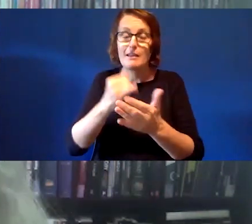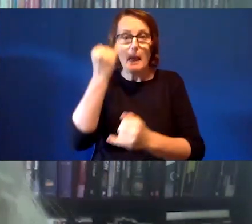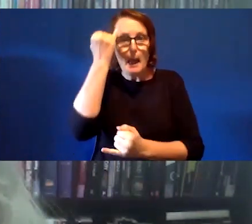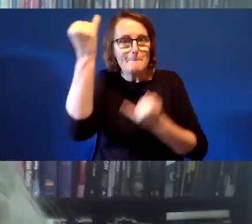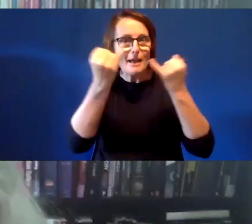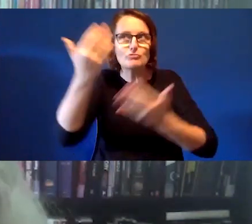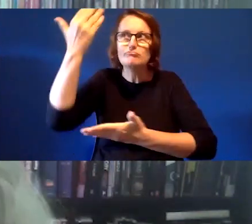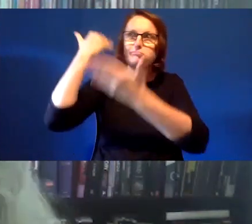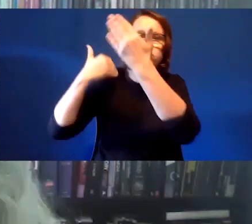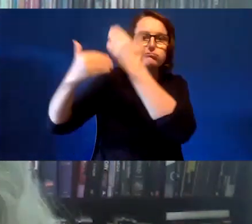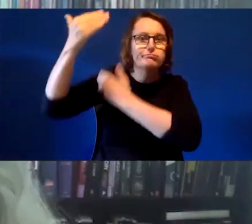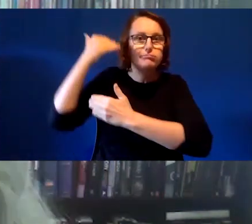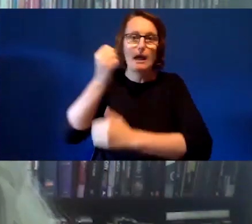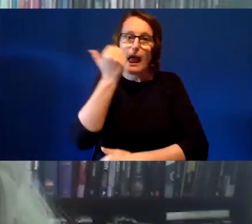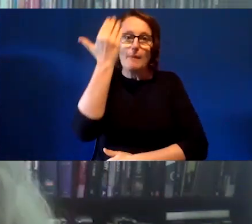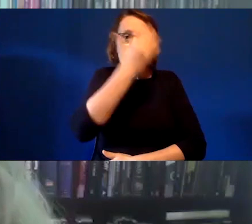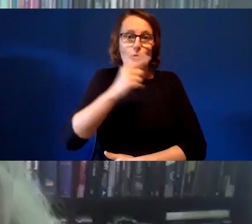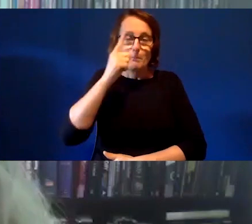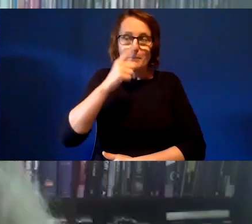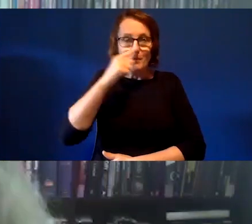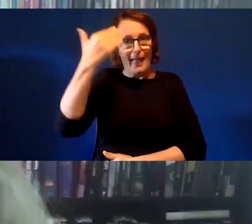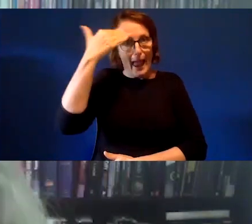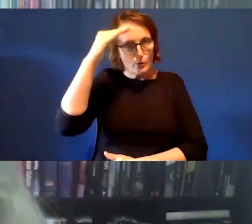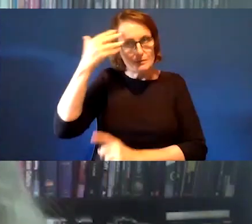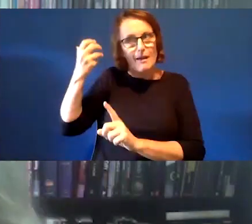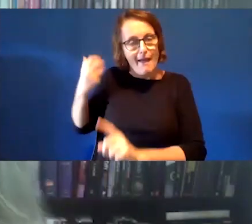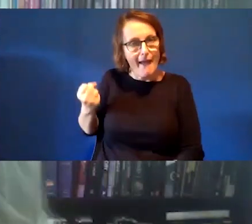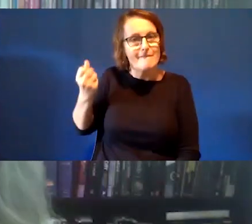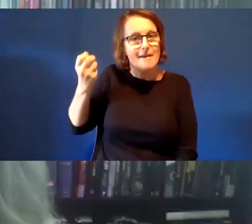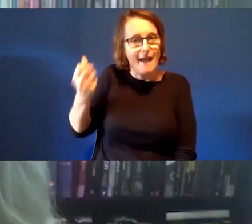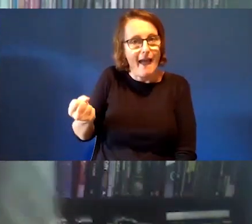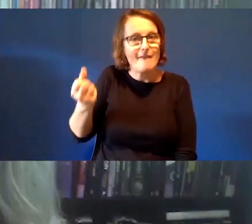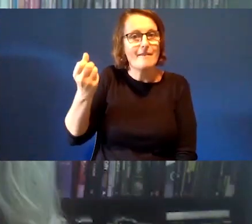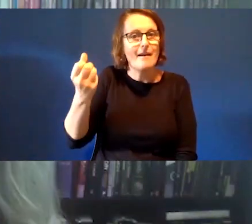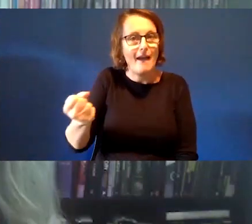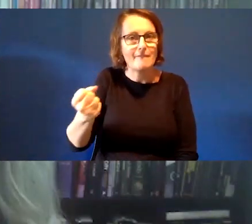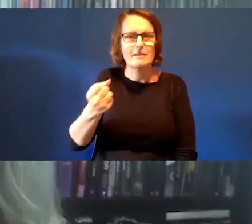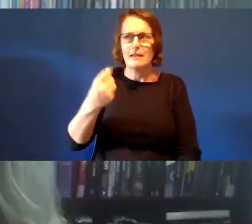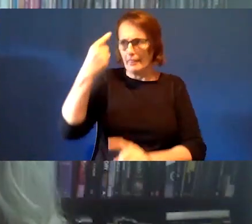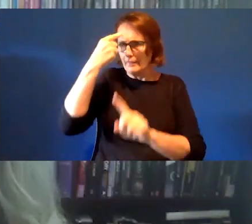just as they are now, and all of the caretakers through time, both the